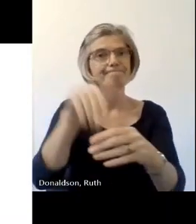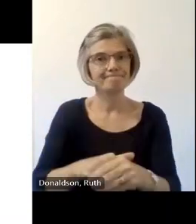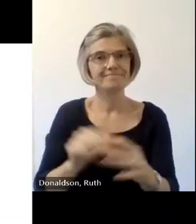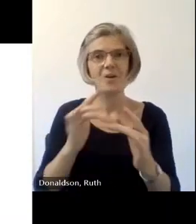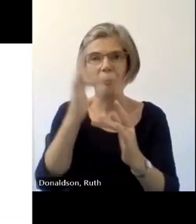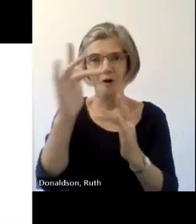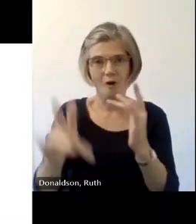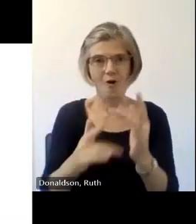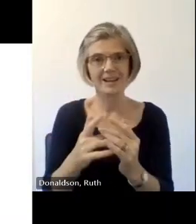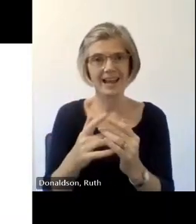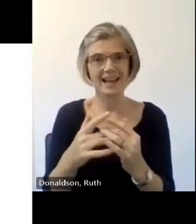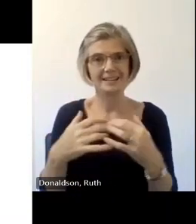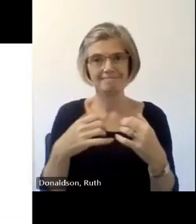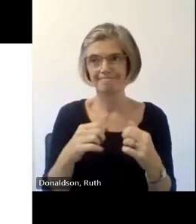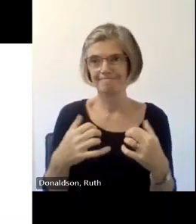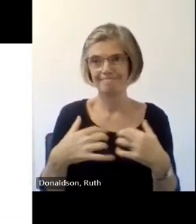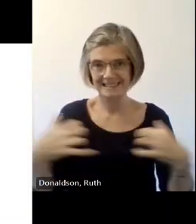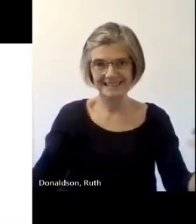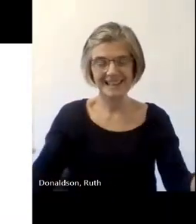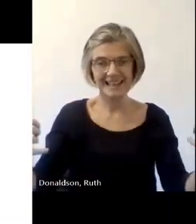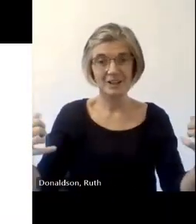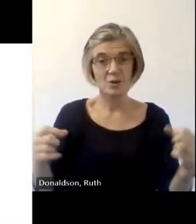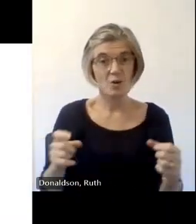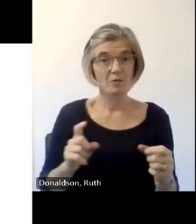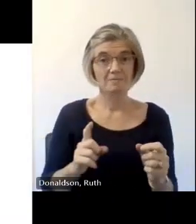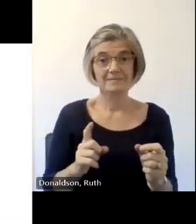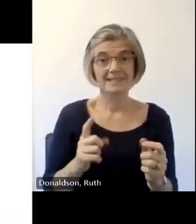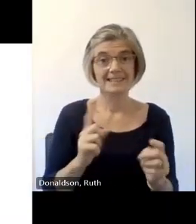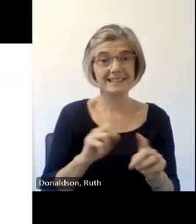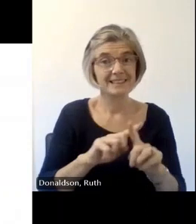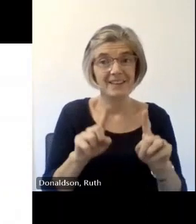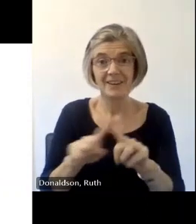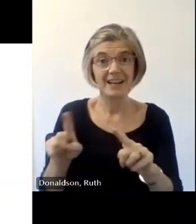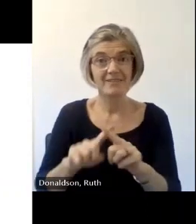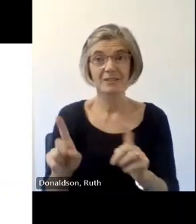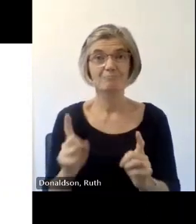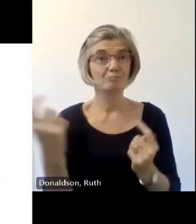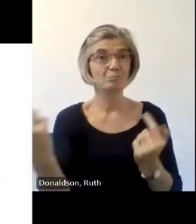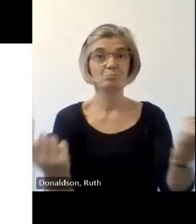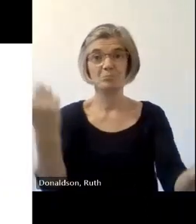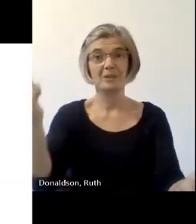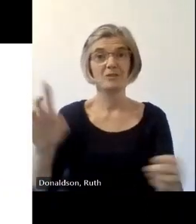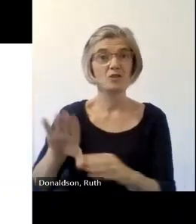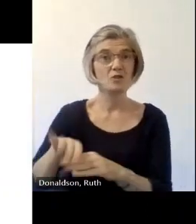colleagues on teams now this is the first fully hybrid event for this committee whether we're in